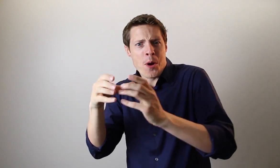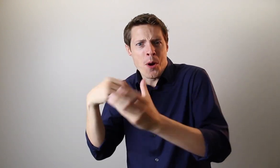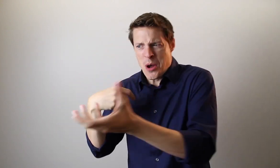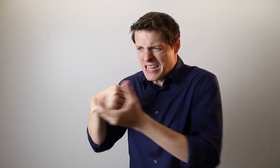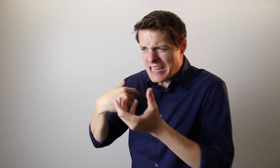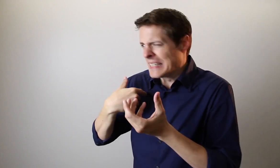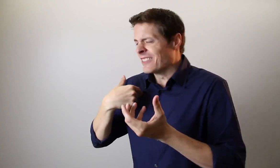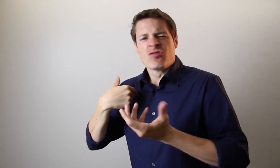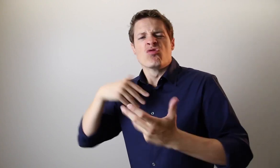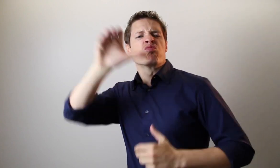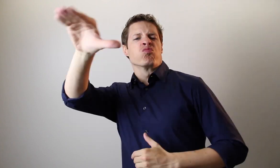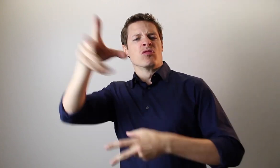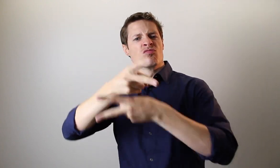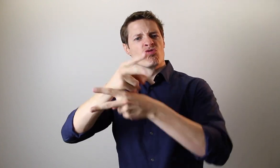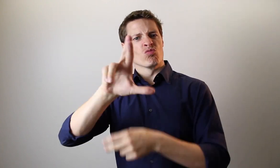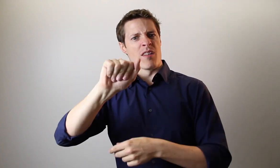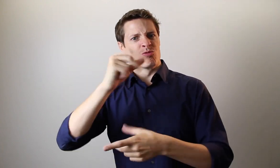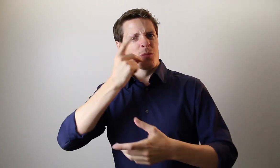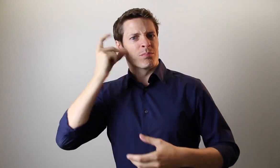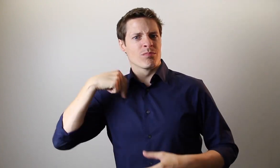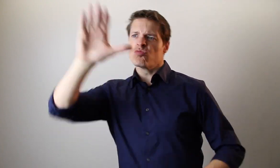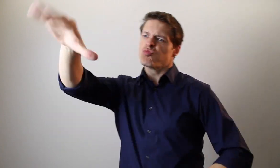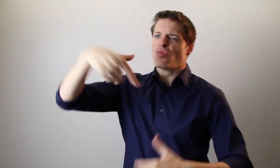video camcorder and asked a dorm counselor for his permission to shoot on campus. He gave me his